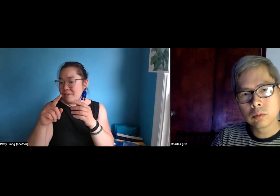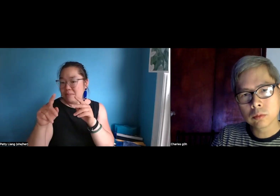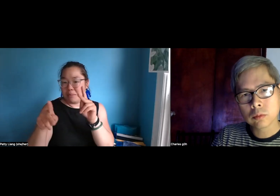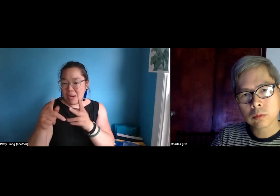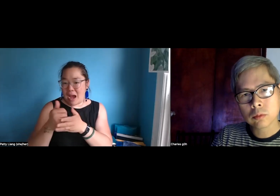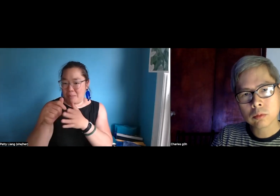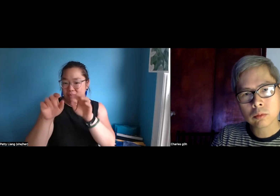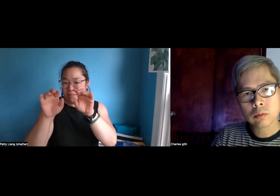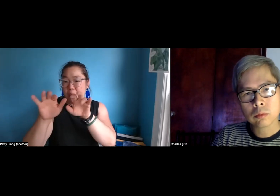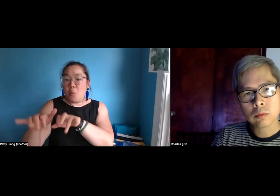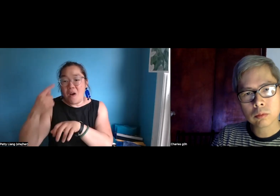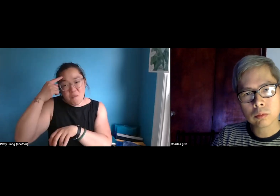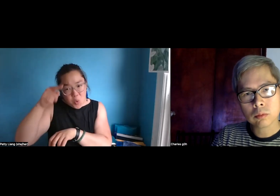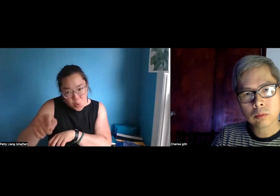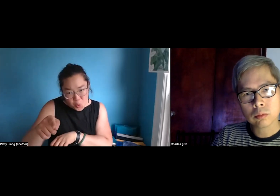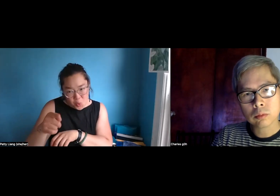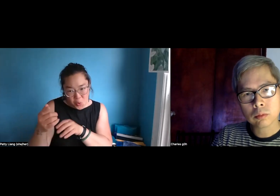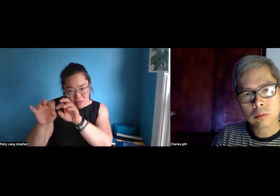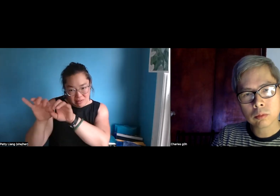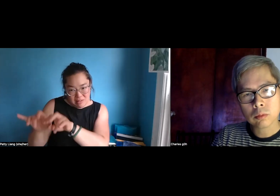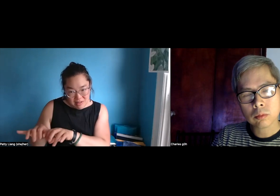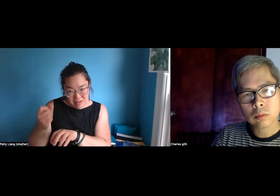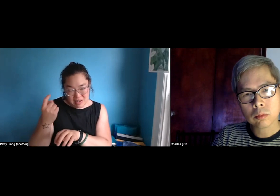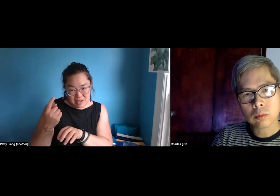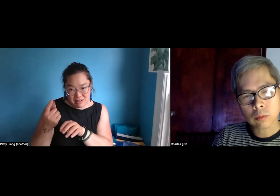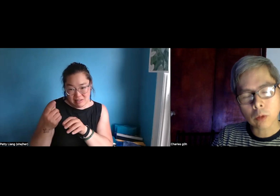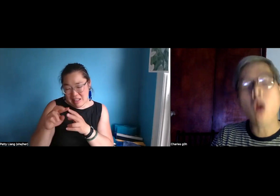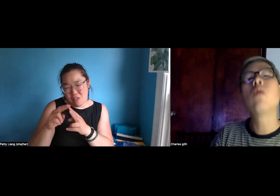So you can always ask a friend or someone to help type that out for you.